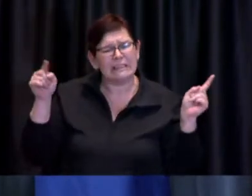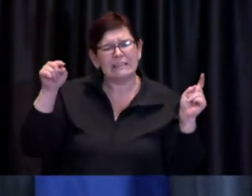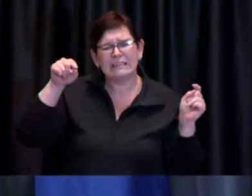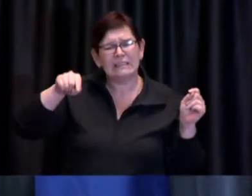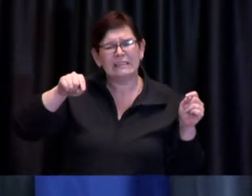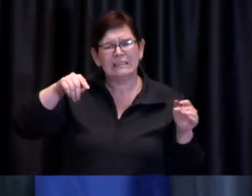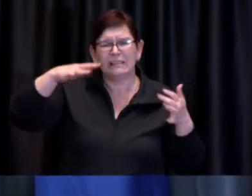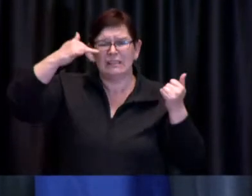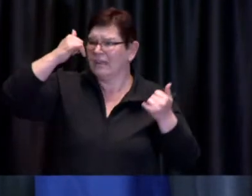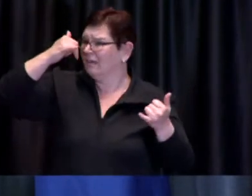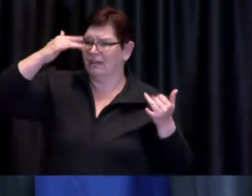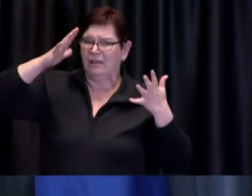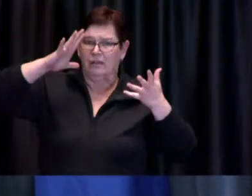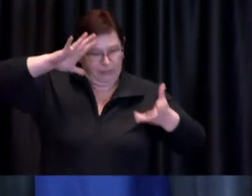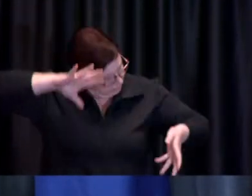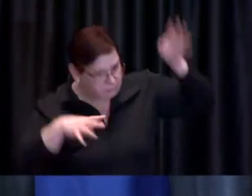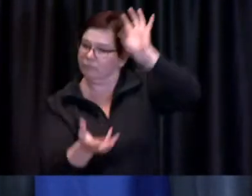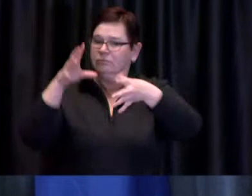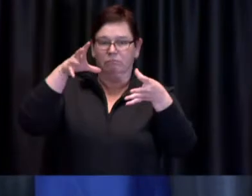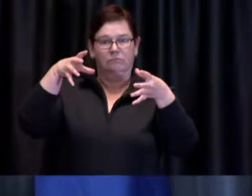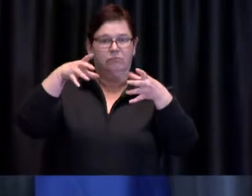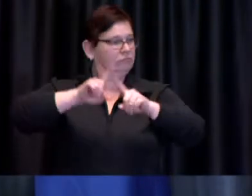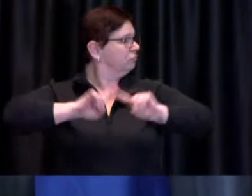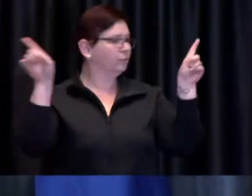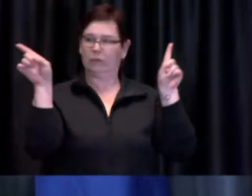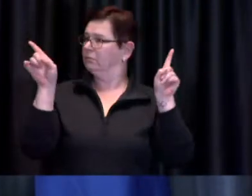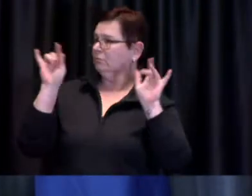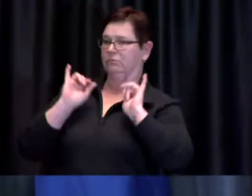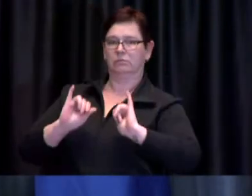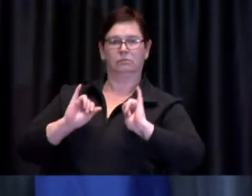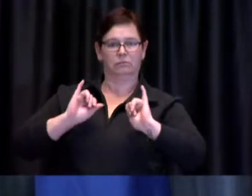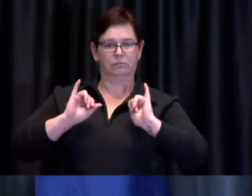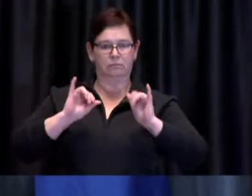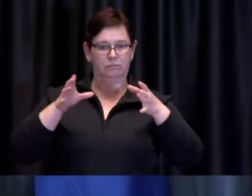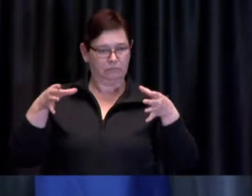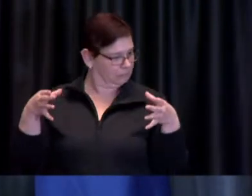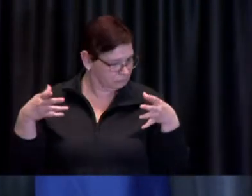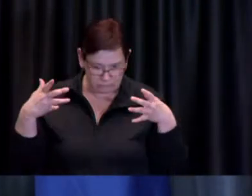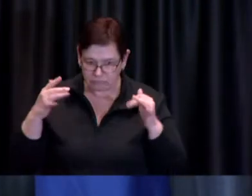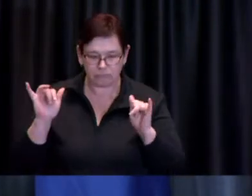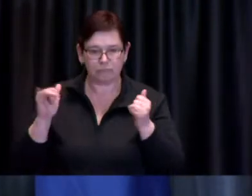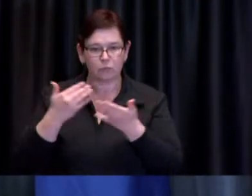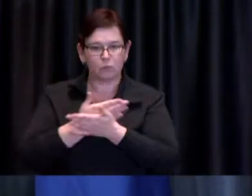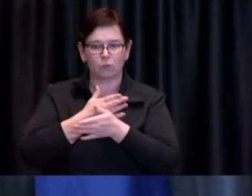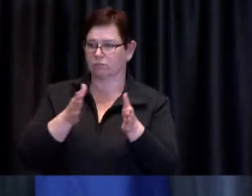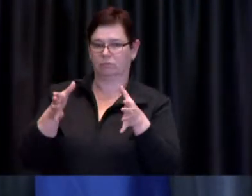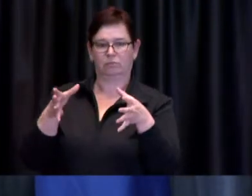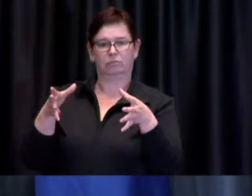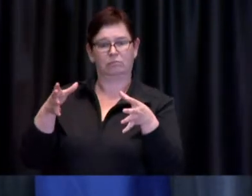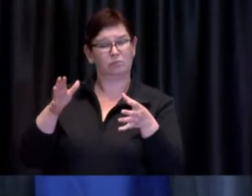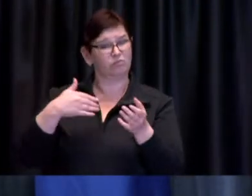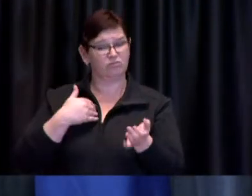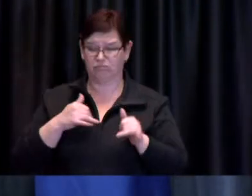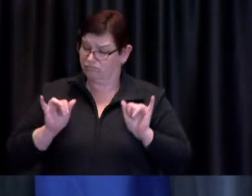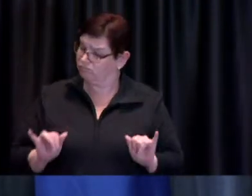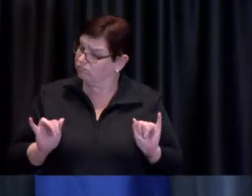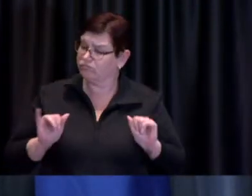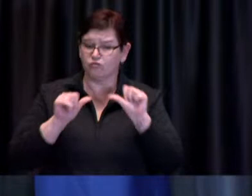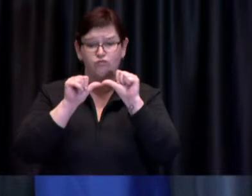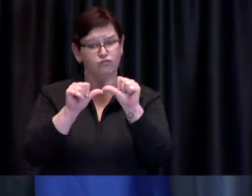so again in in keeping with that I will continue to provide advice based on the best available data